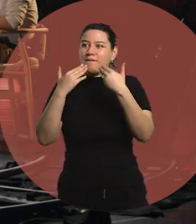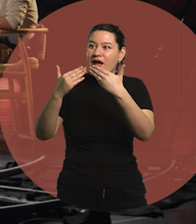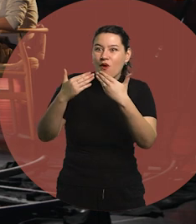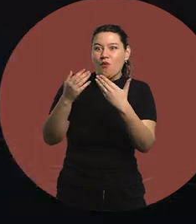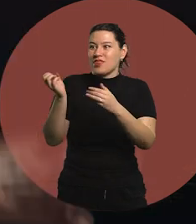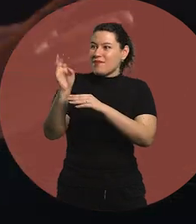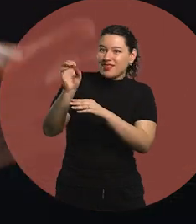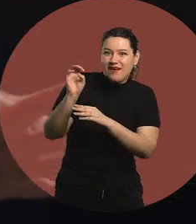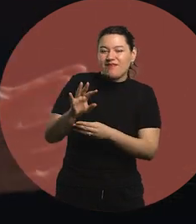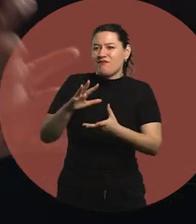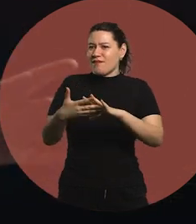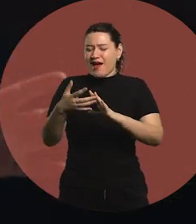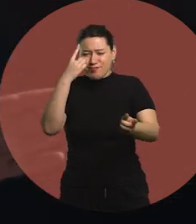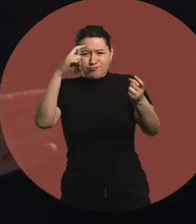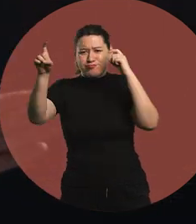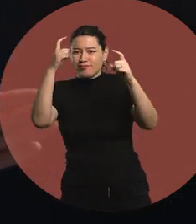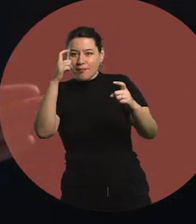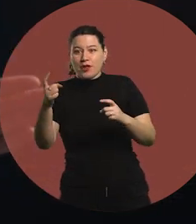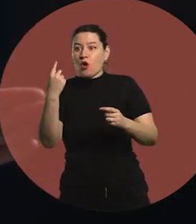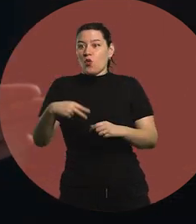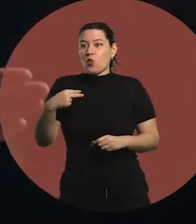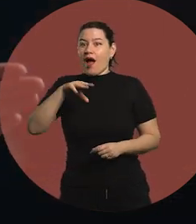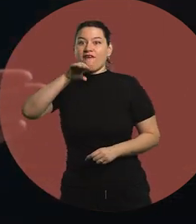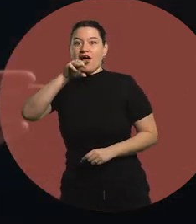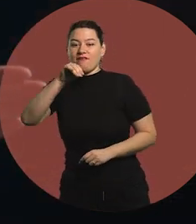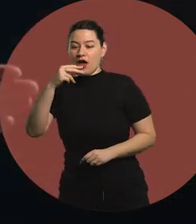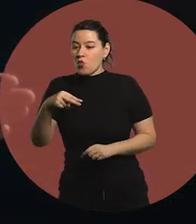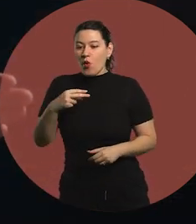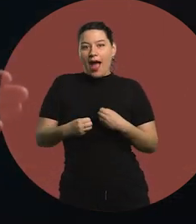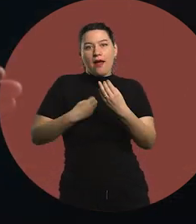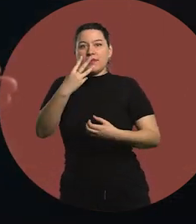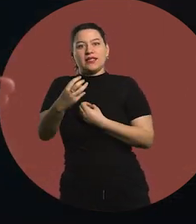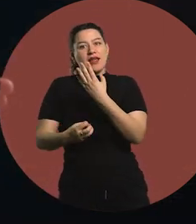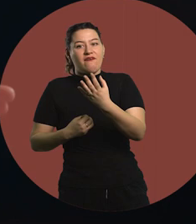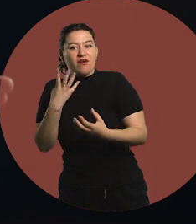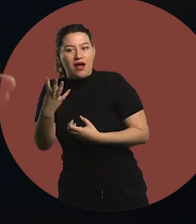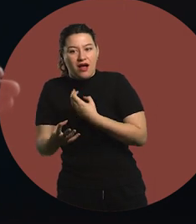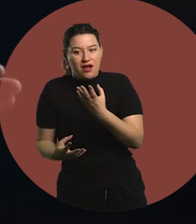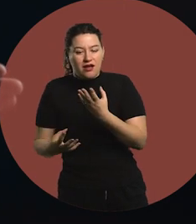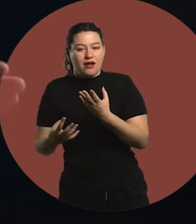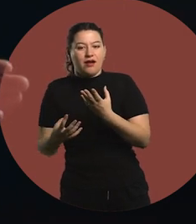and things occurred to me, but I didn't speak, I didn't express myself on the show, you know?